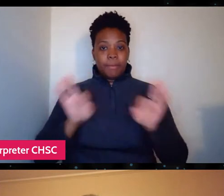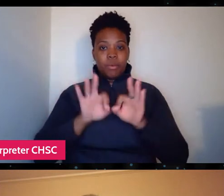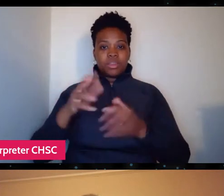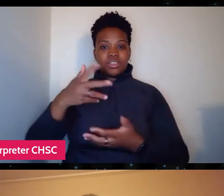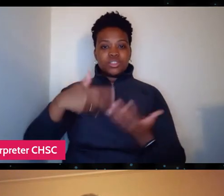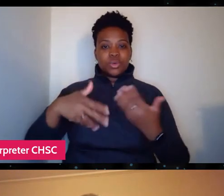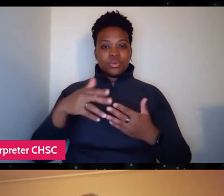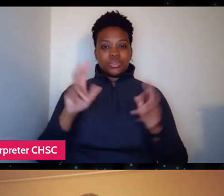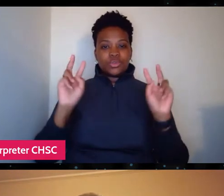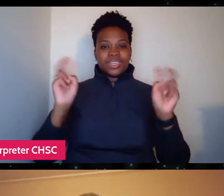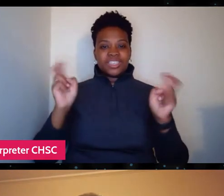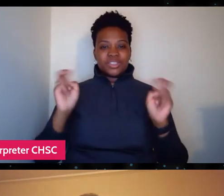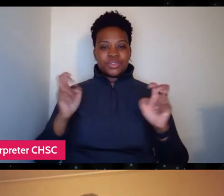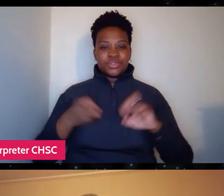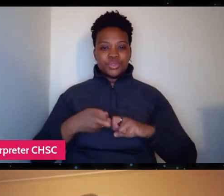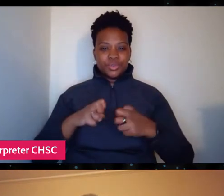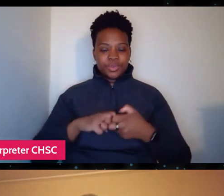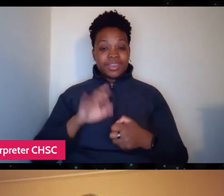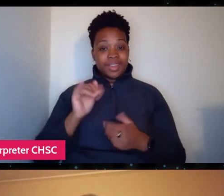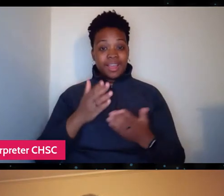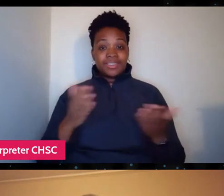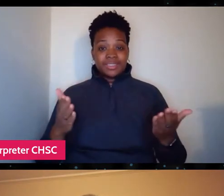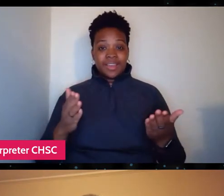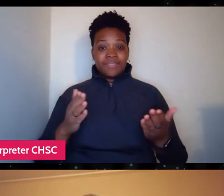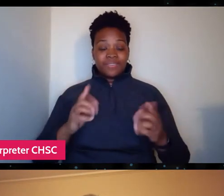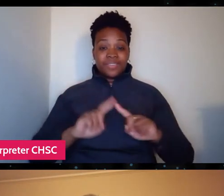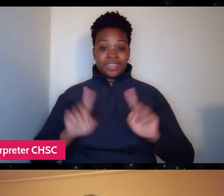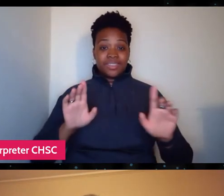You know, that's the stuff that good documentary films are made of.